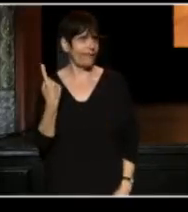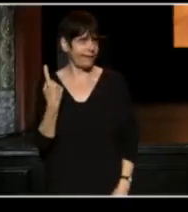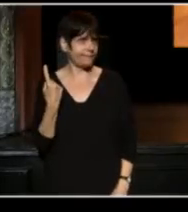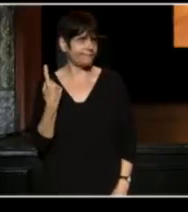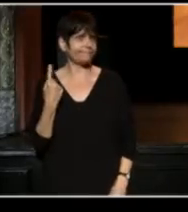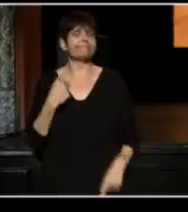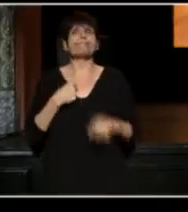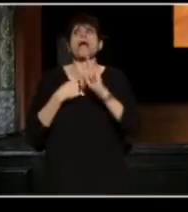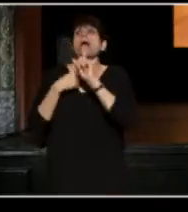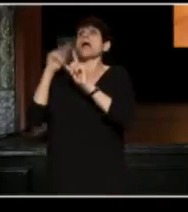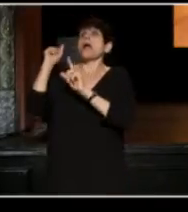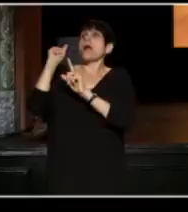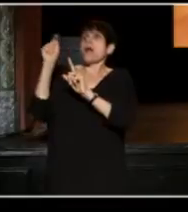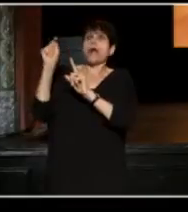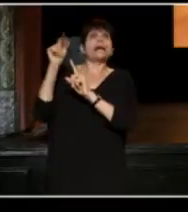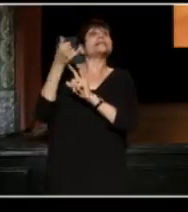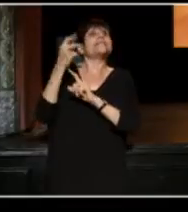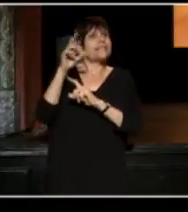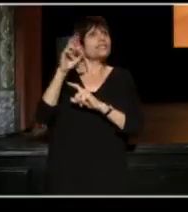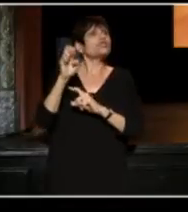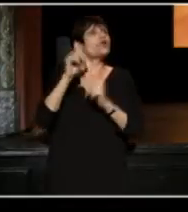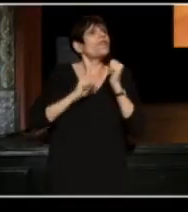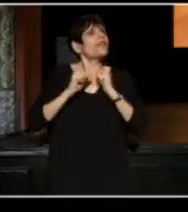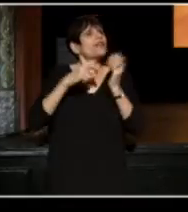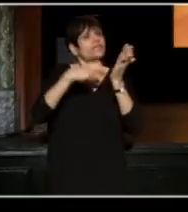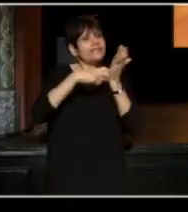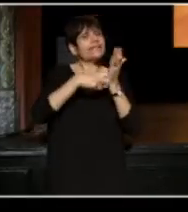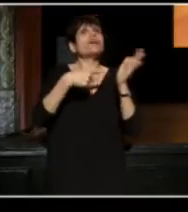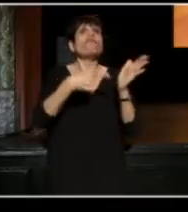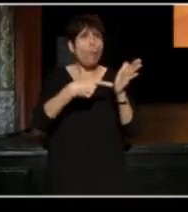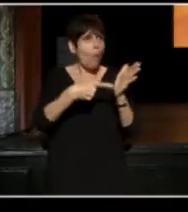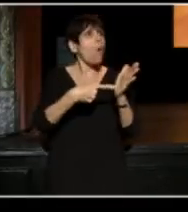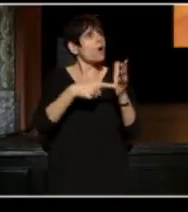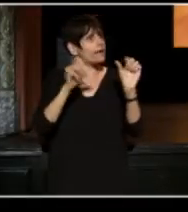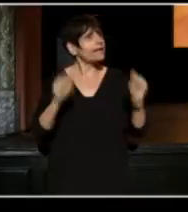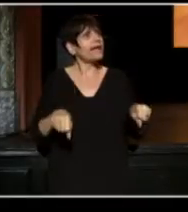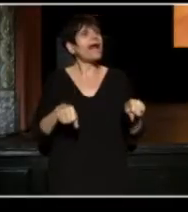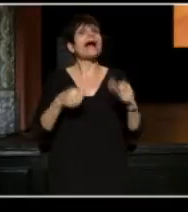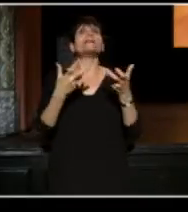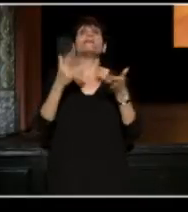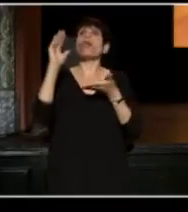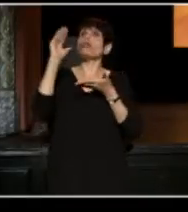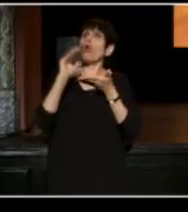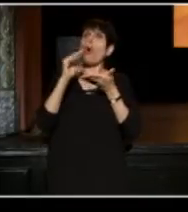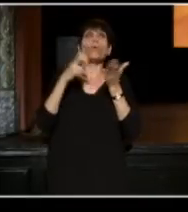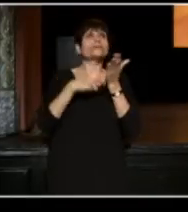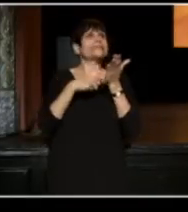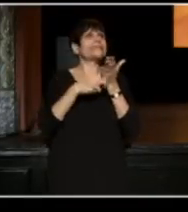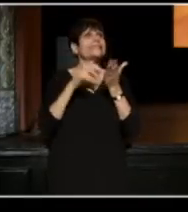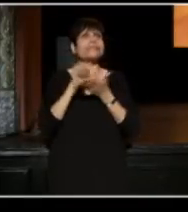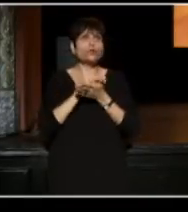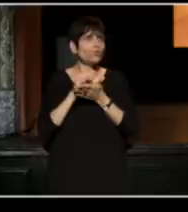What I know is Signature Theater makes its tickets affordable, probably the lowest tickets in New York.